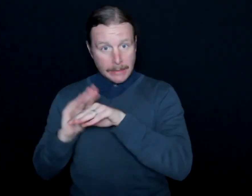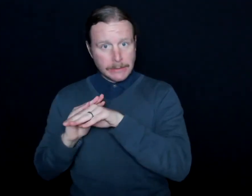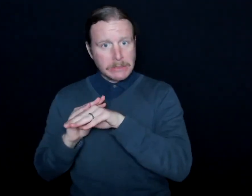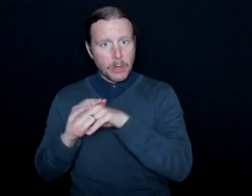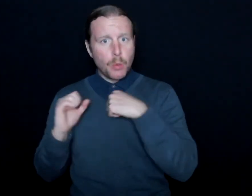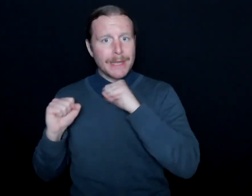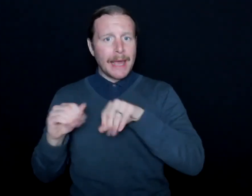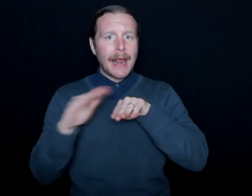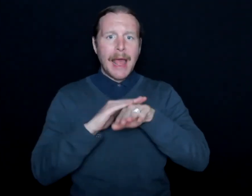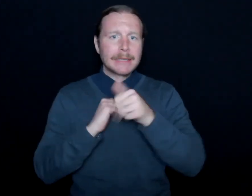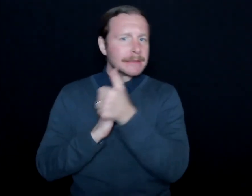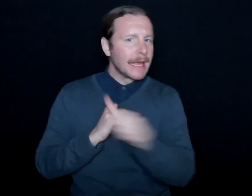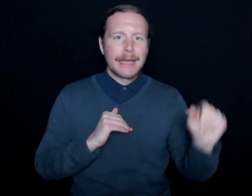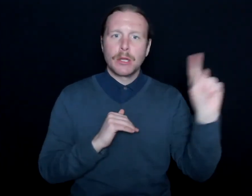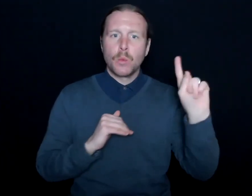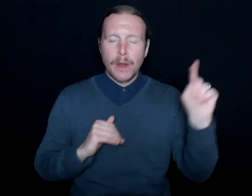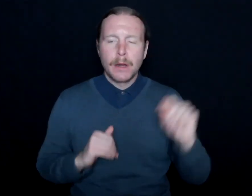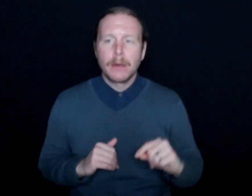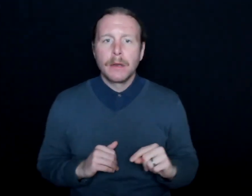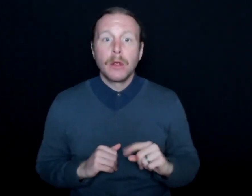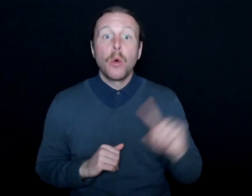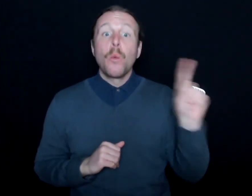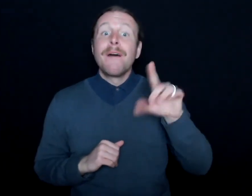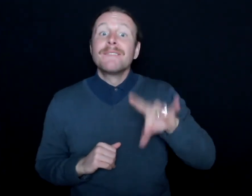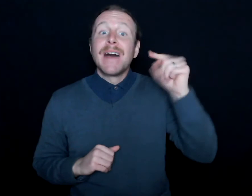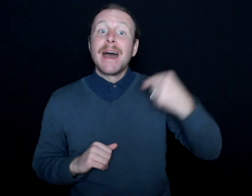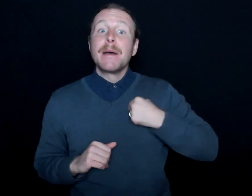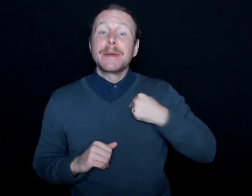can provide it in other ways. But where you can find me-- you can find me